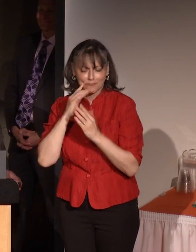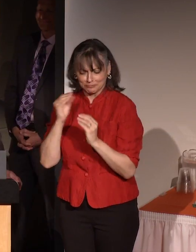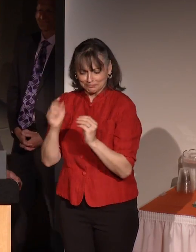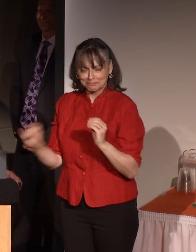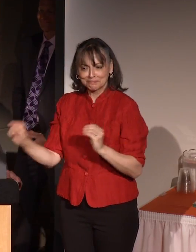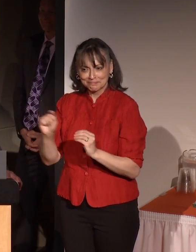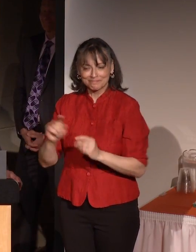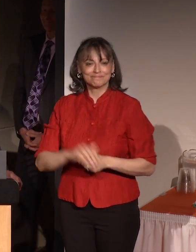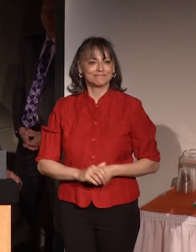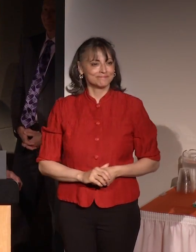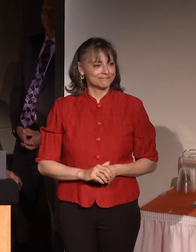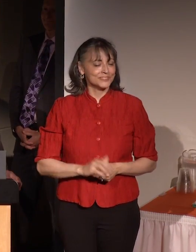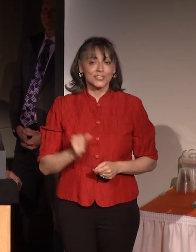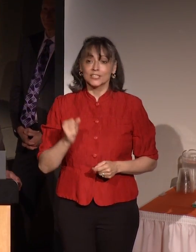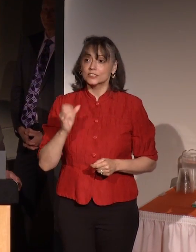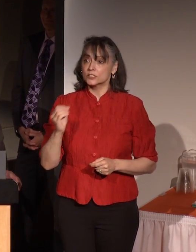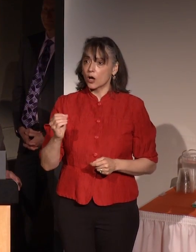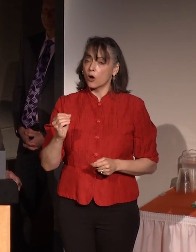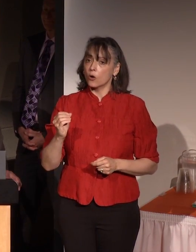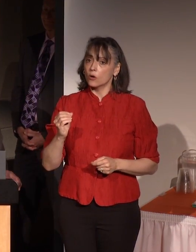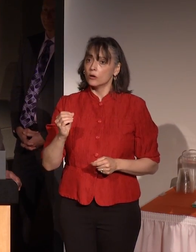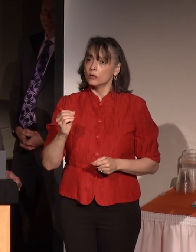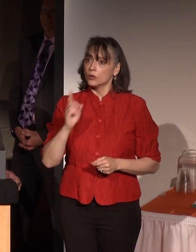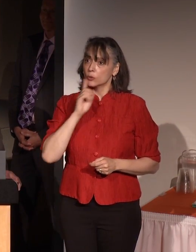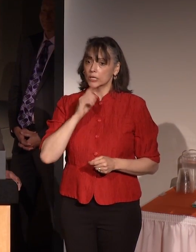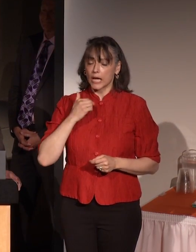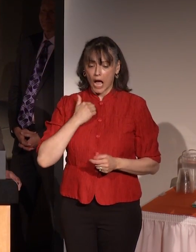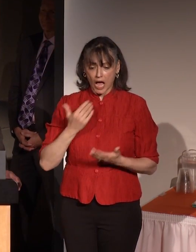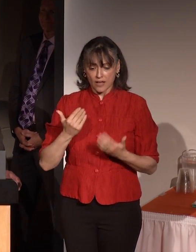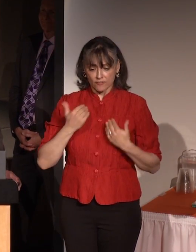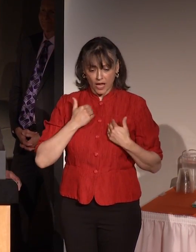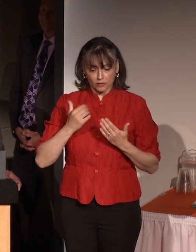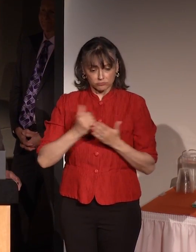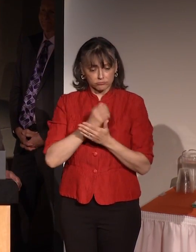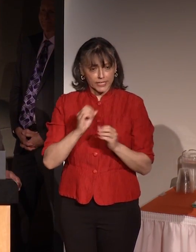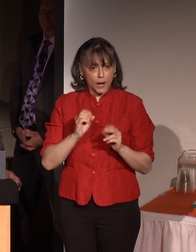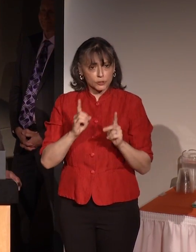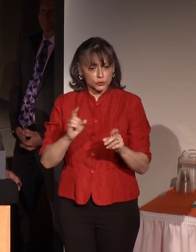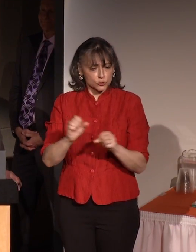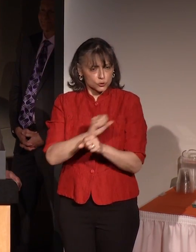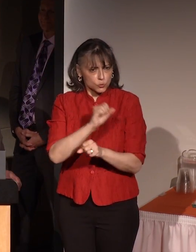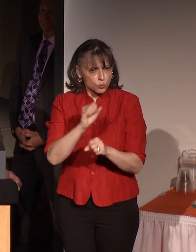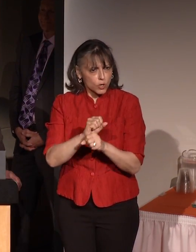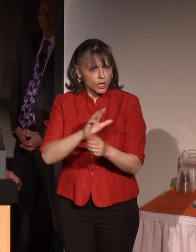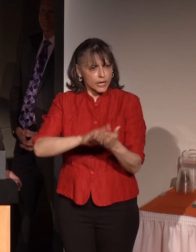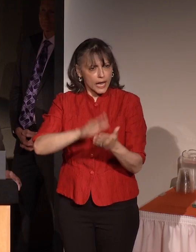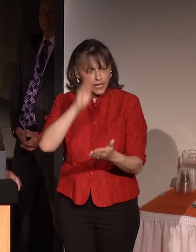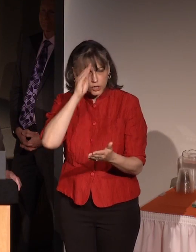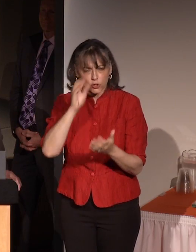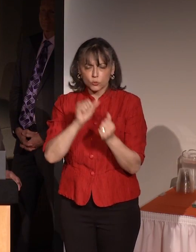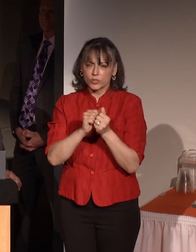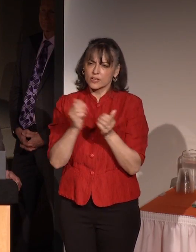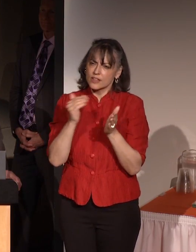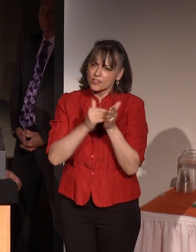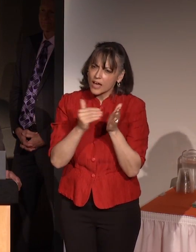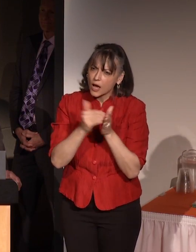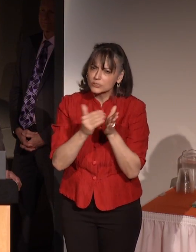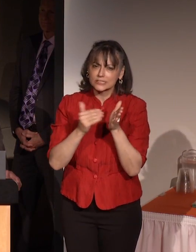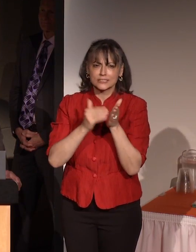So i've always had the opportunity to work and learn with thousands of students at RIT, and two of the best of them